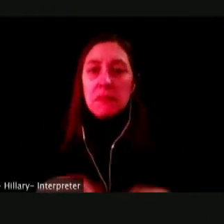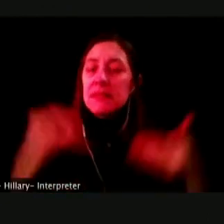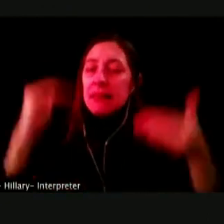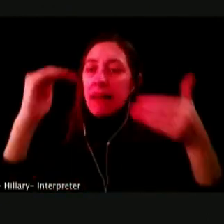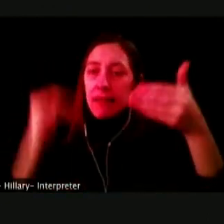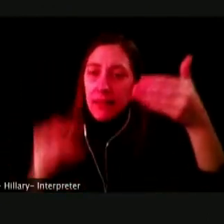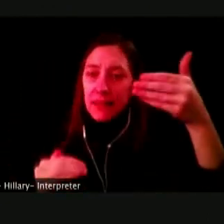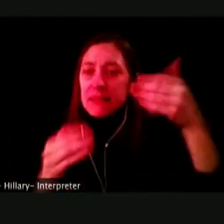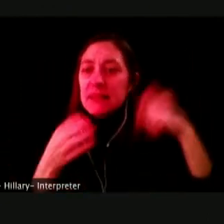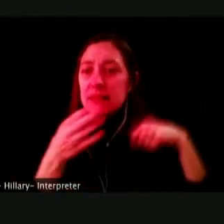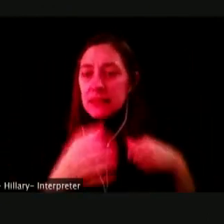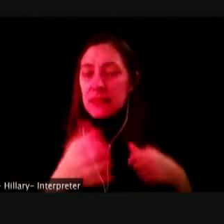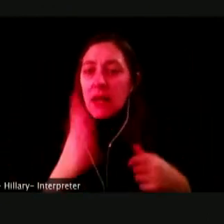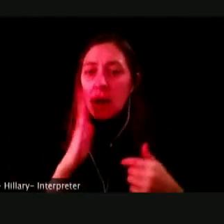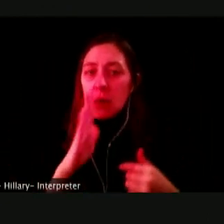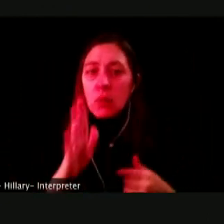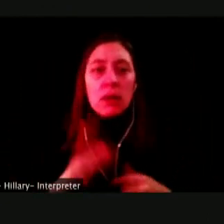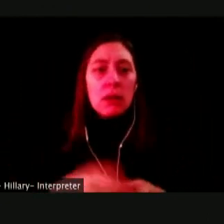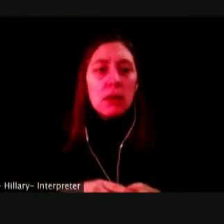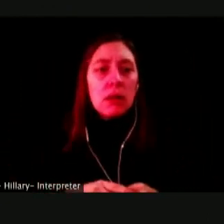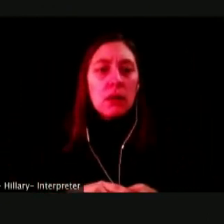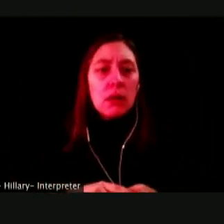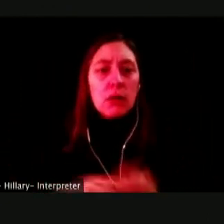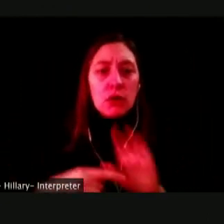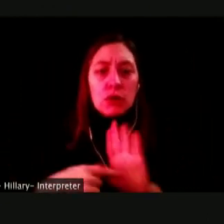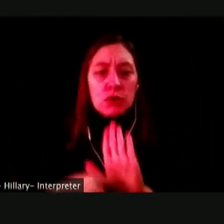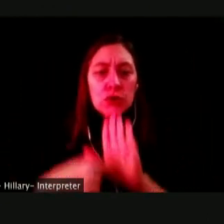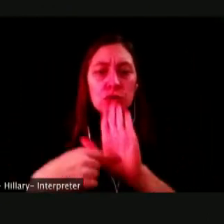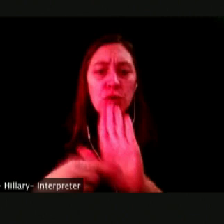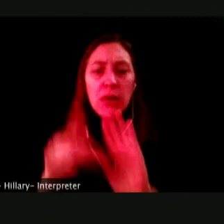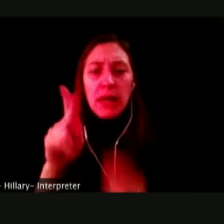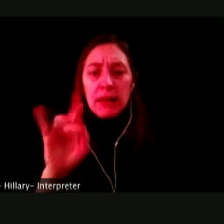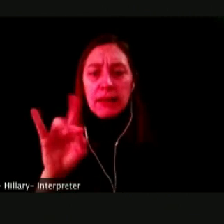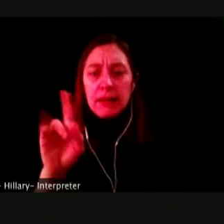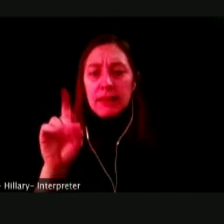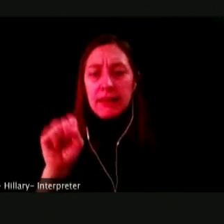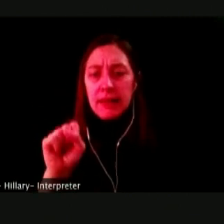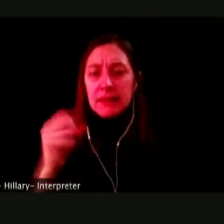THAT YOU CAN FIND. THAT YOU MAY WANT TO TALK TO YOUR KIDS ABOUT.